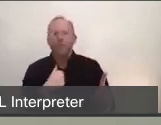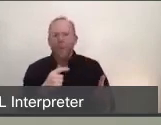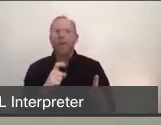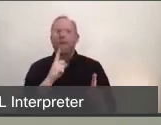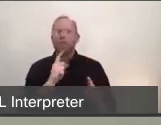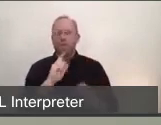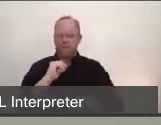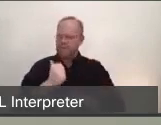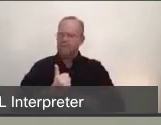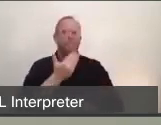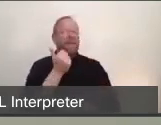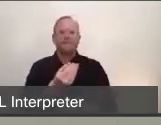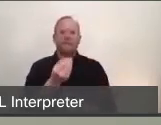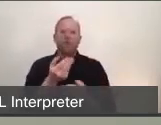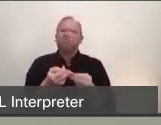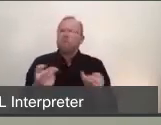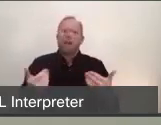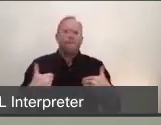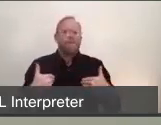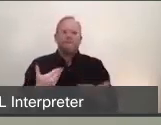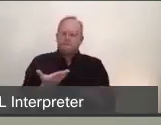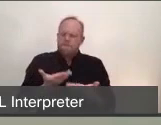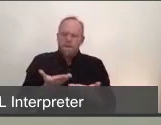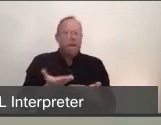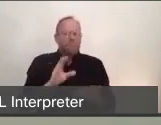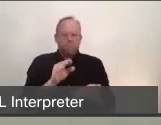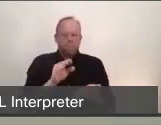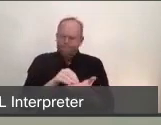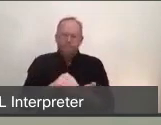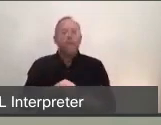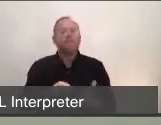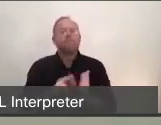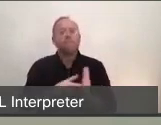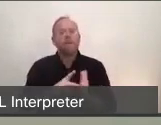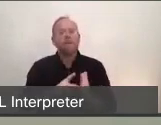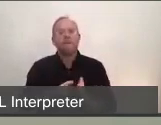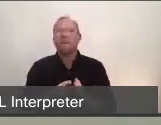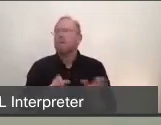that we had available at that time. But it obviously made planning our emergency response more challenging,